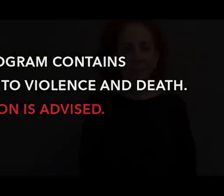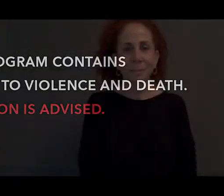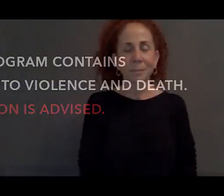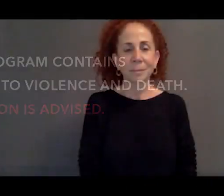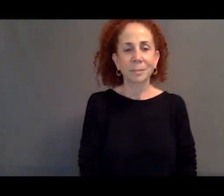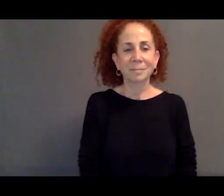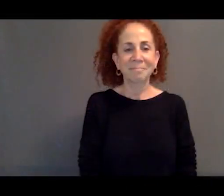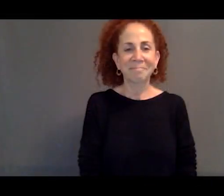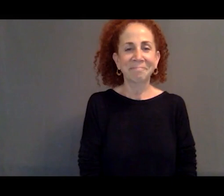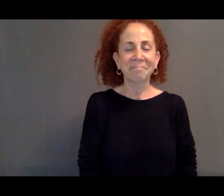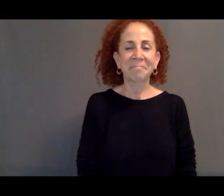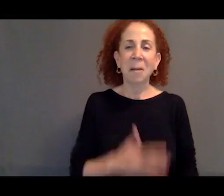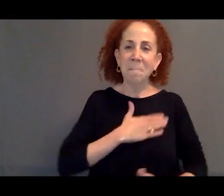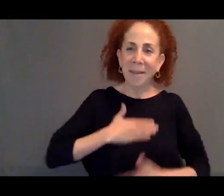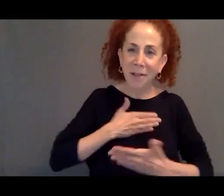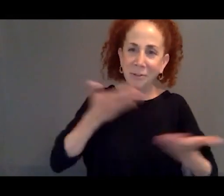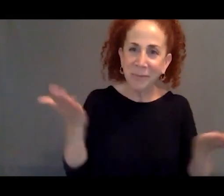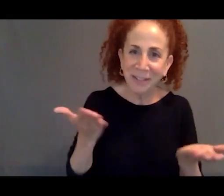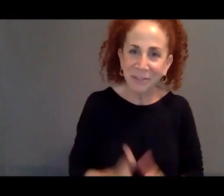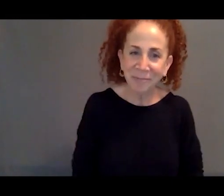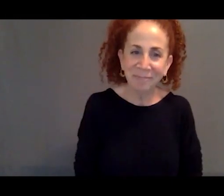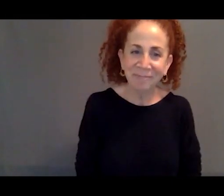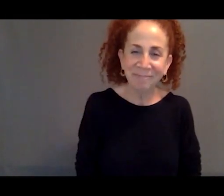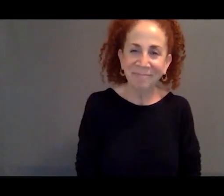It's a pleasure to be here, and a pleasure